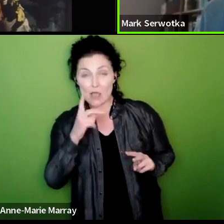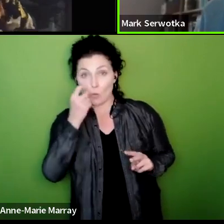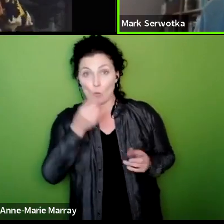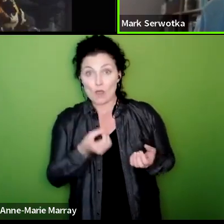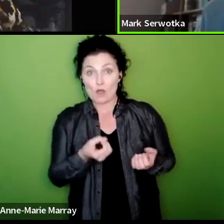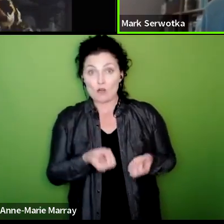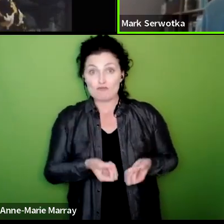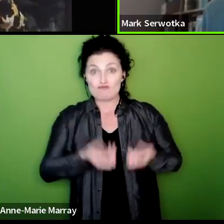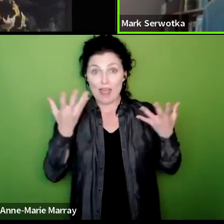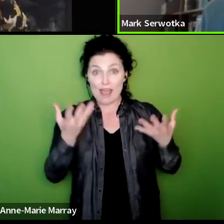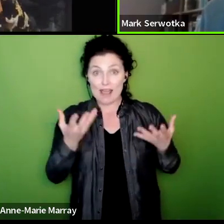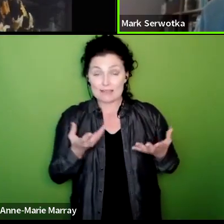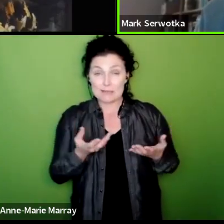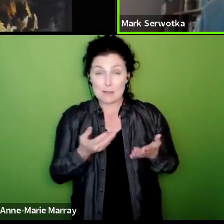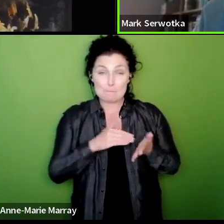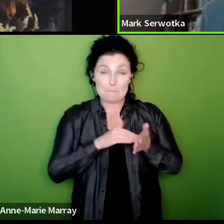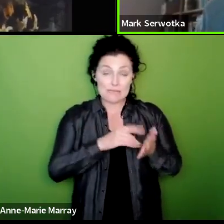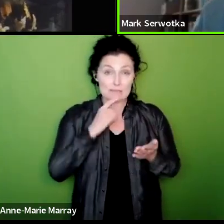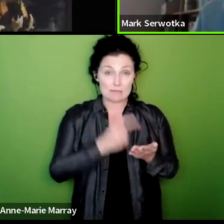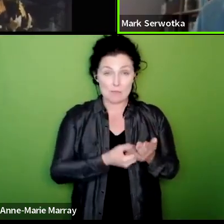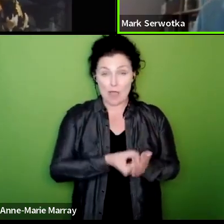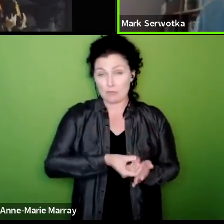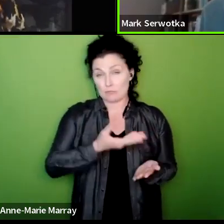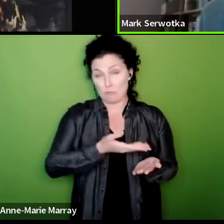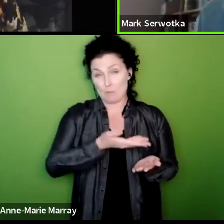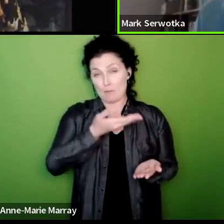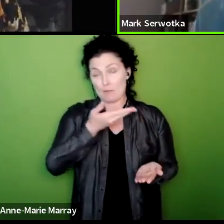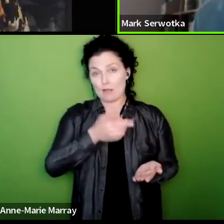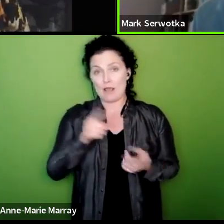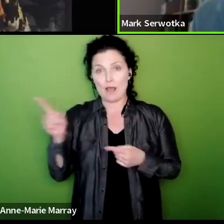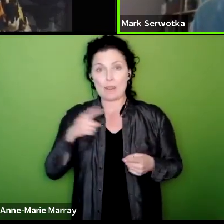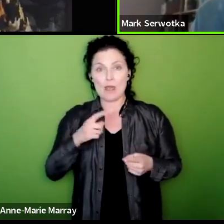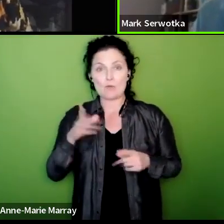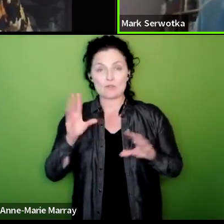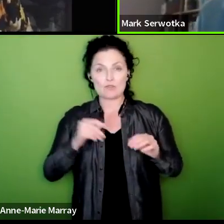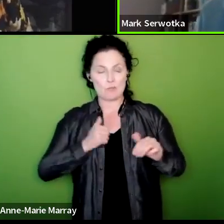we can keep that going for months is the minute they'll stop being so arrogant and dismissive and